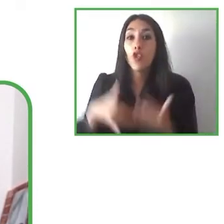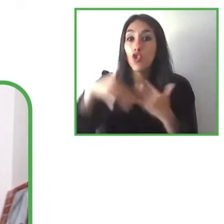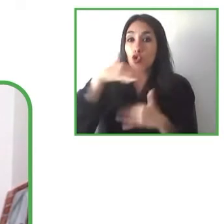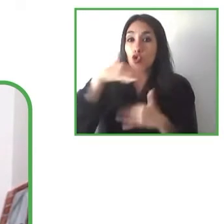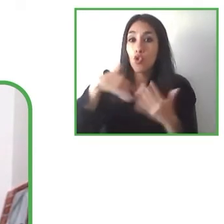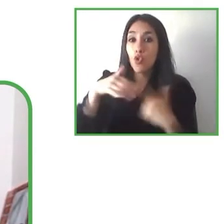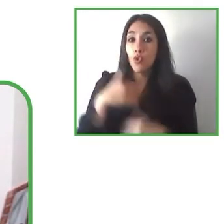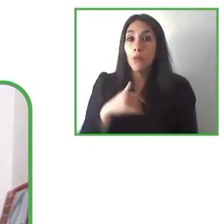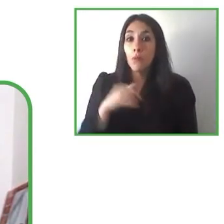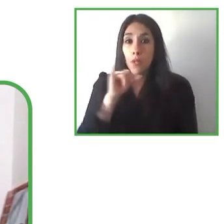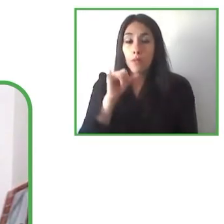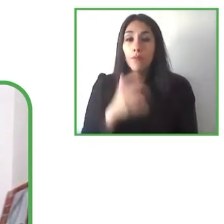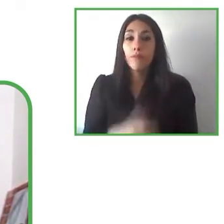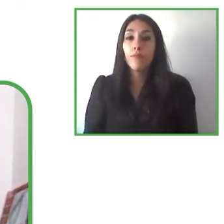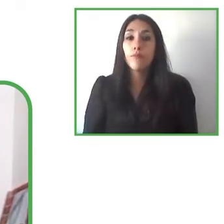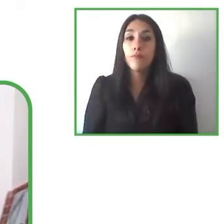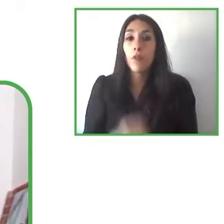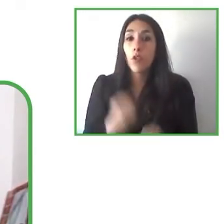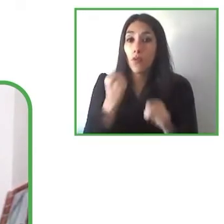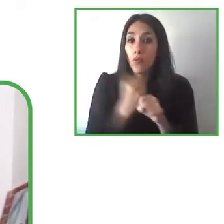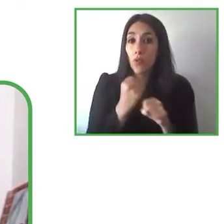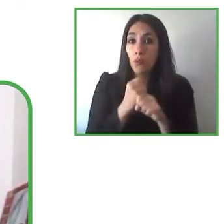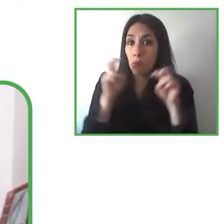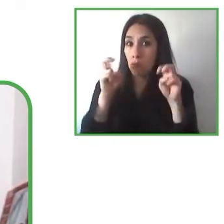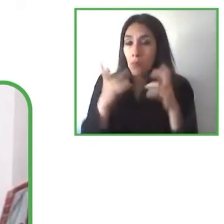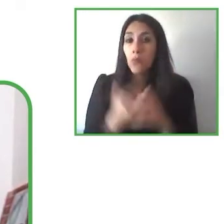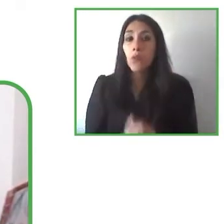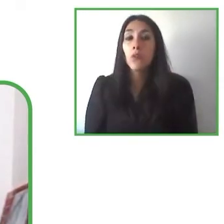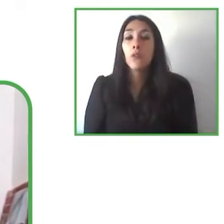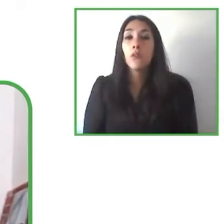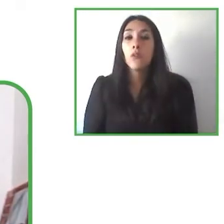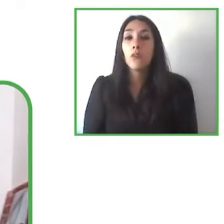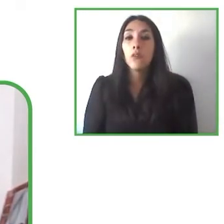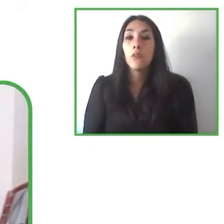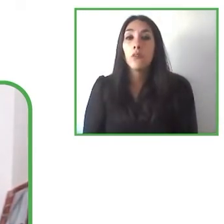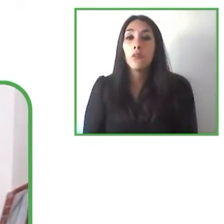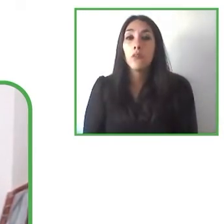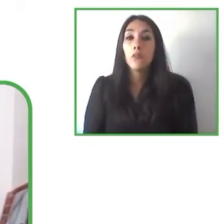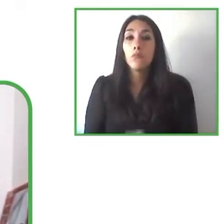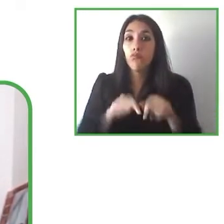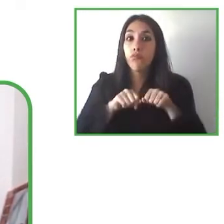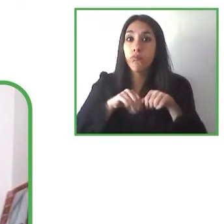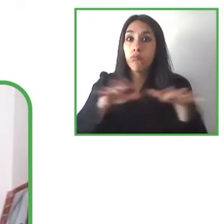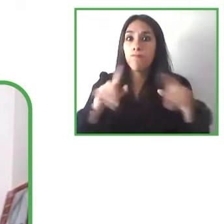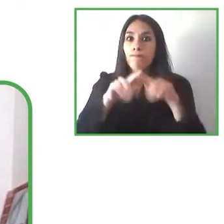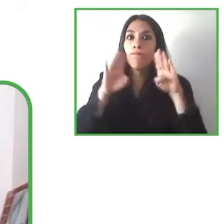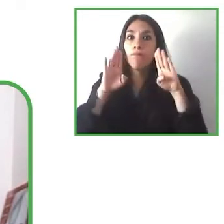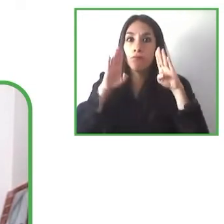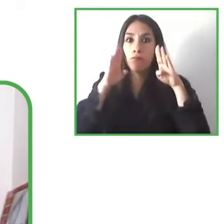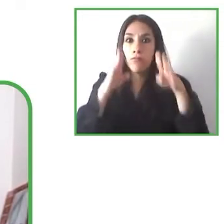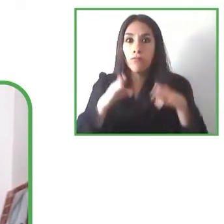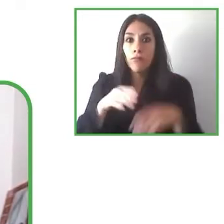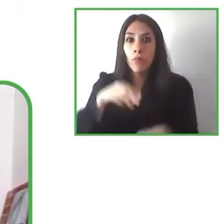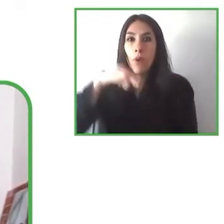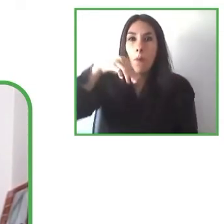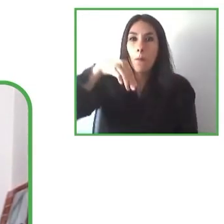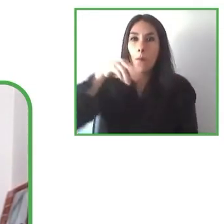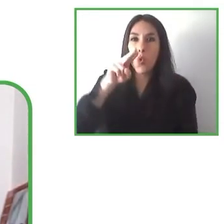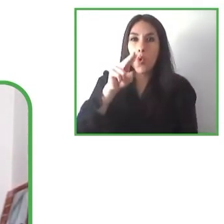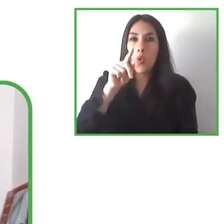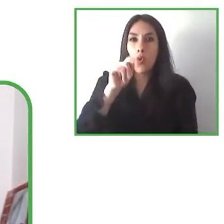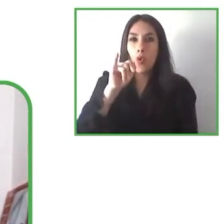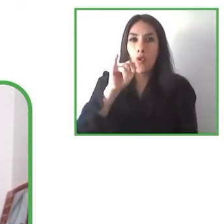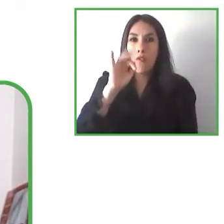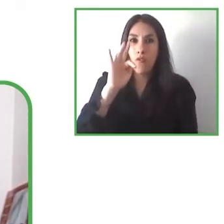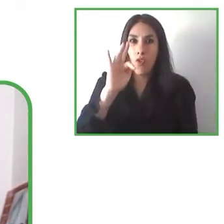the multimodality for the writing part the multimodality is something that we can